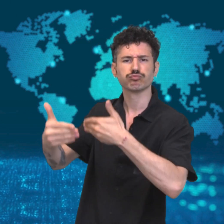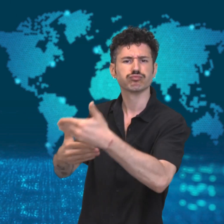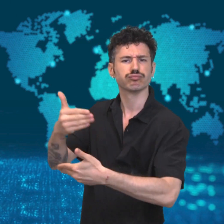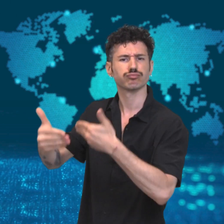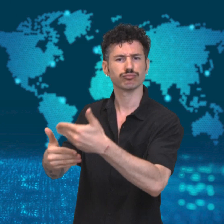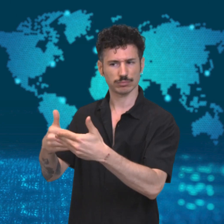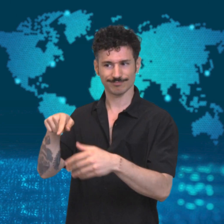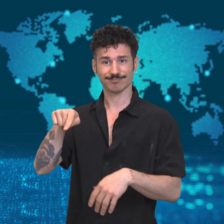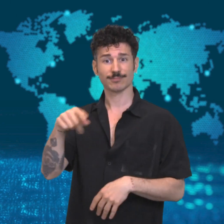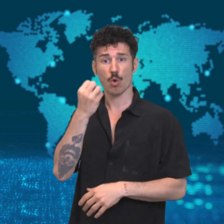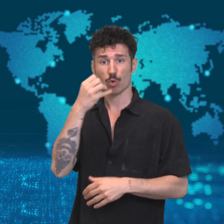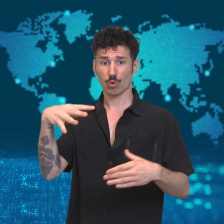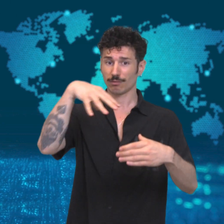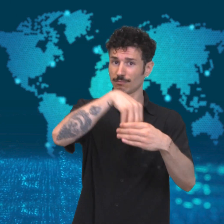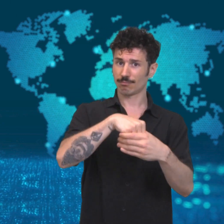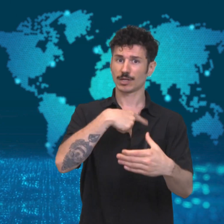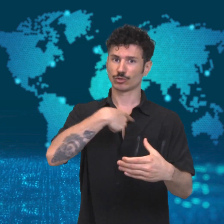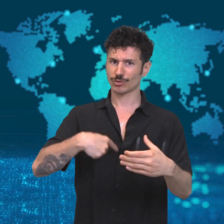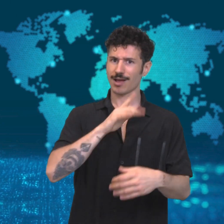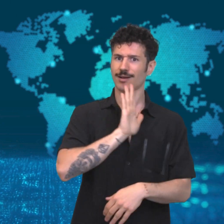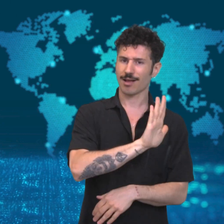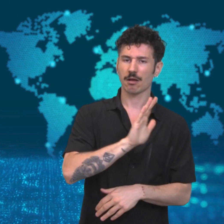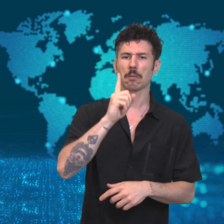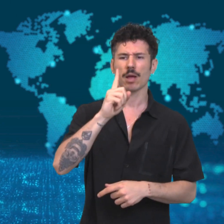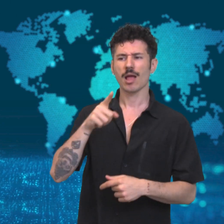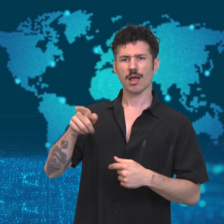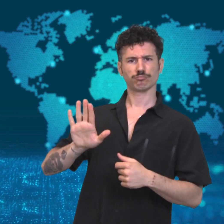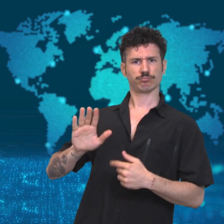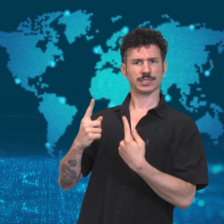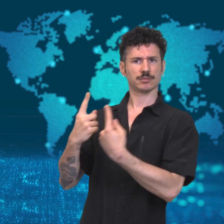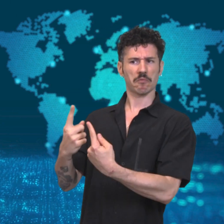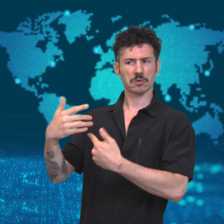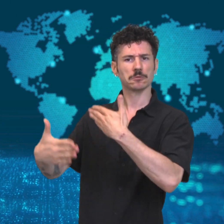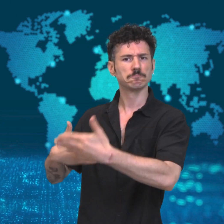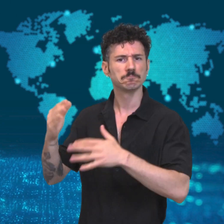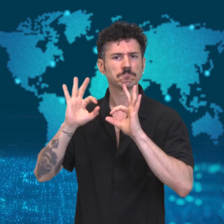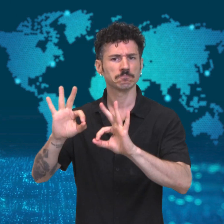For more than 20 years, Hong Kong has largely